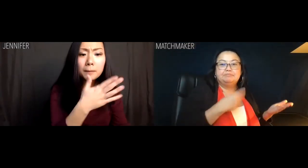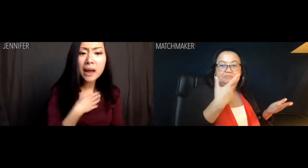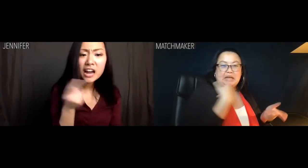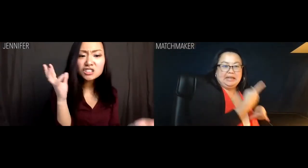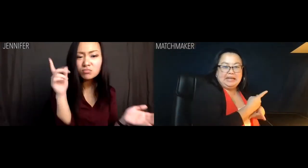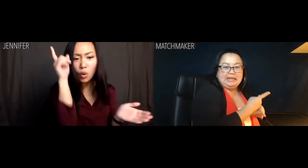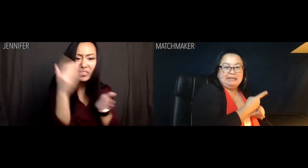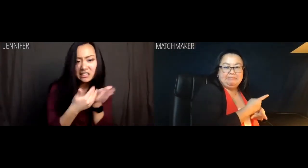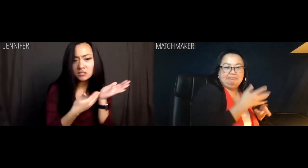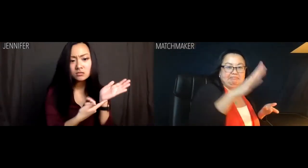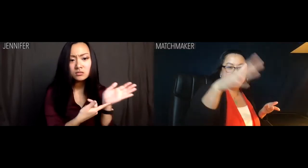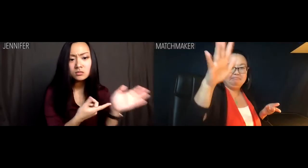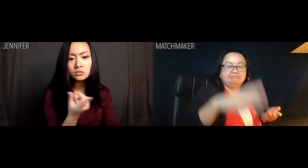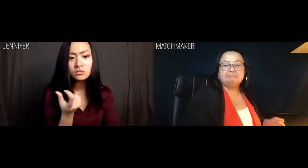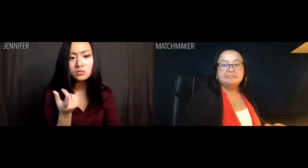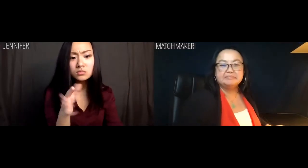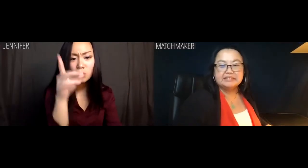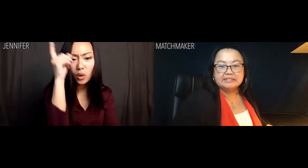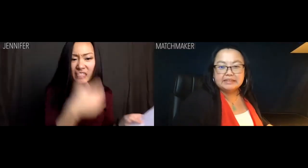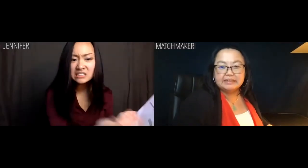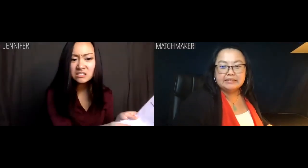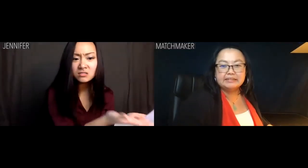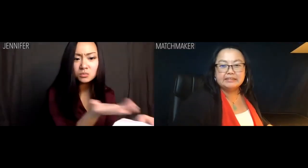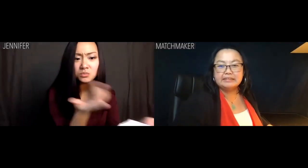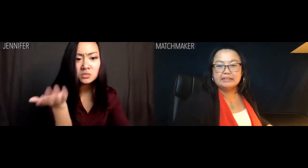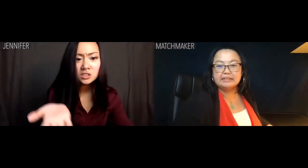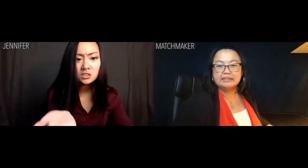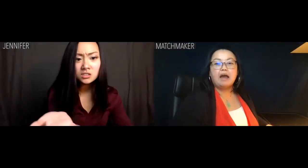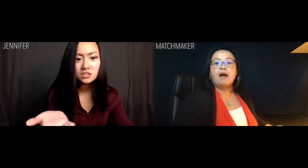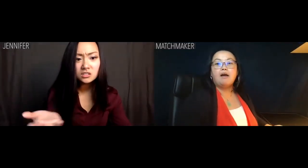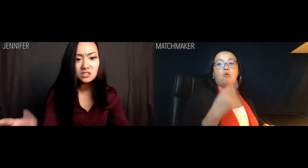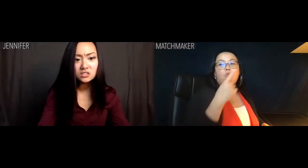Jennifer: What about my turn ons?